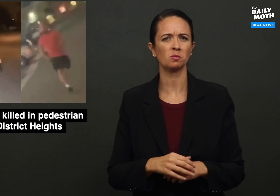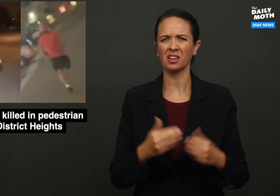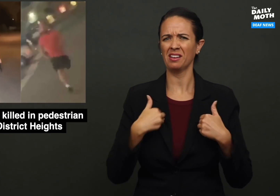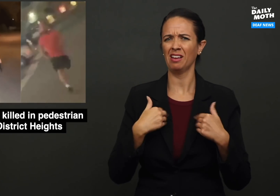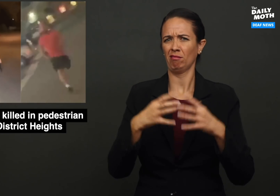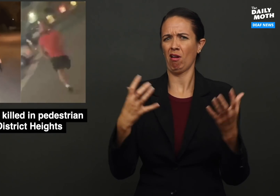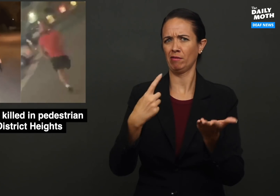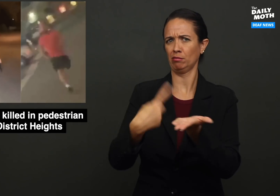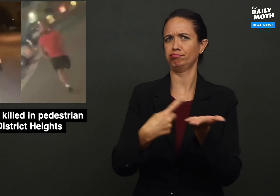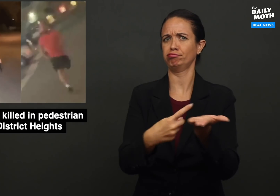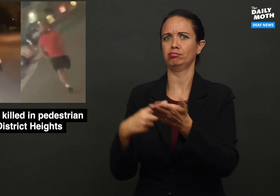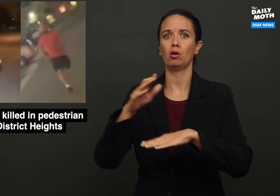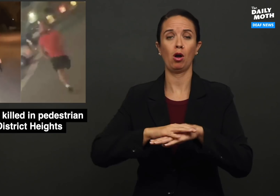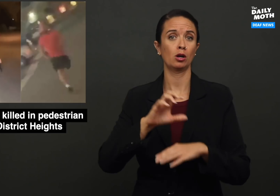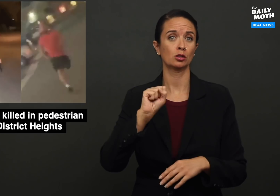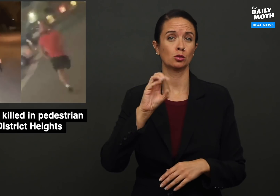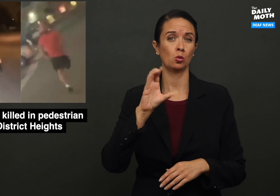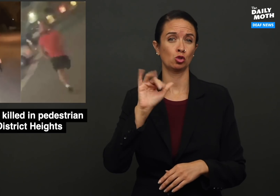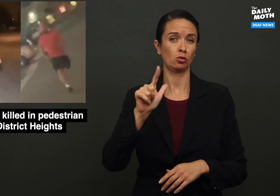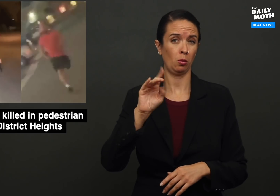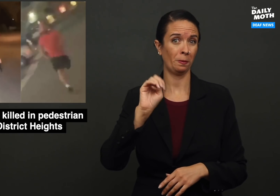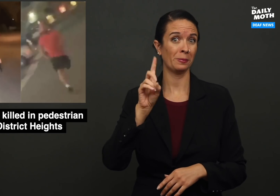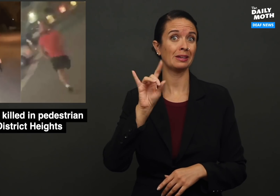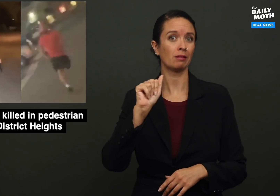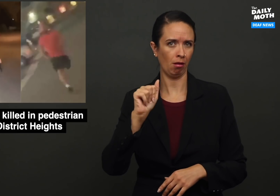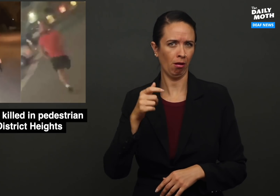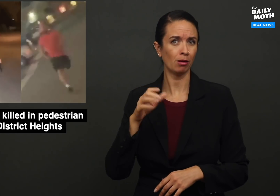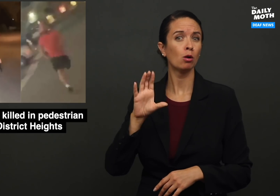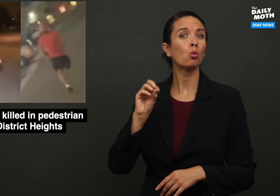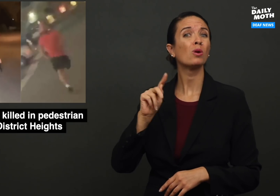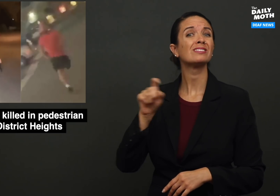There is a lot of discussion on social media among